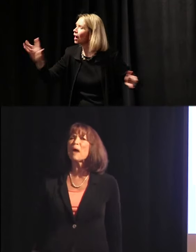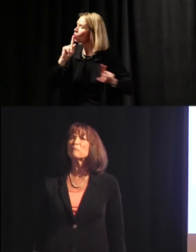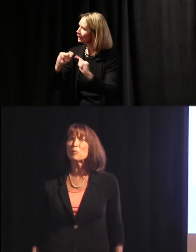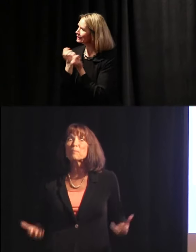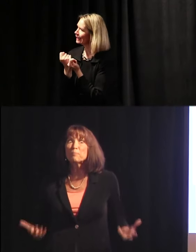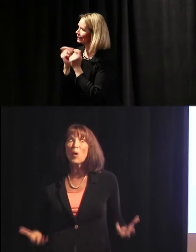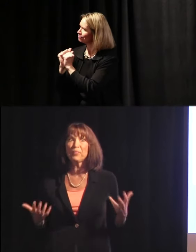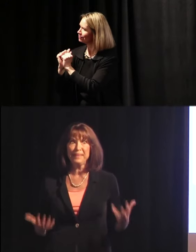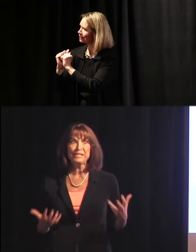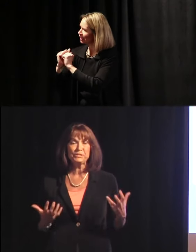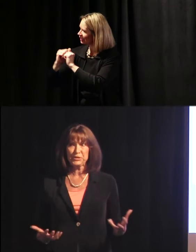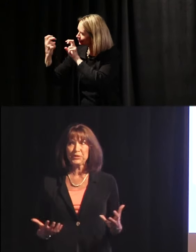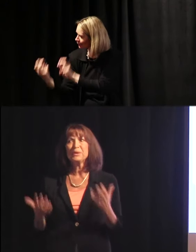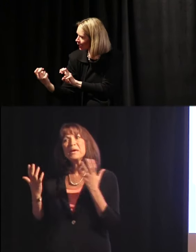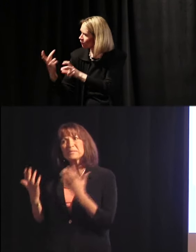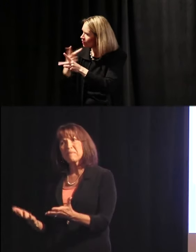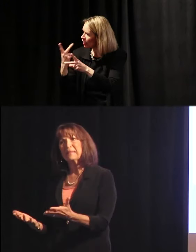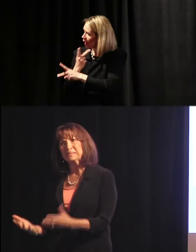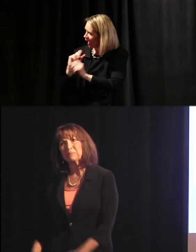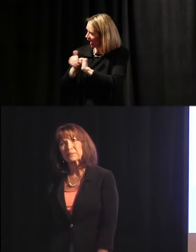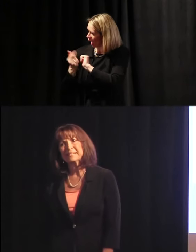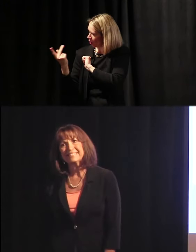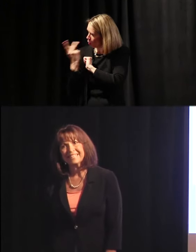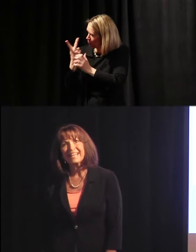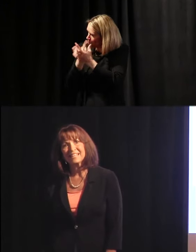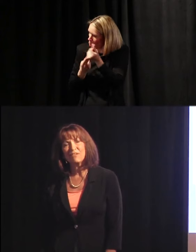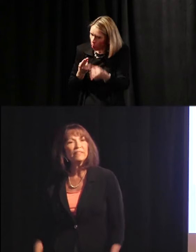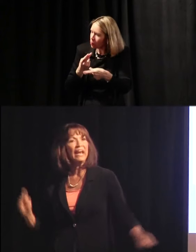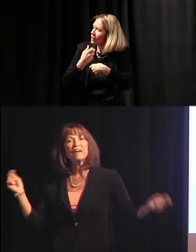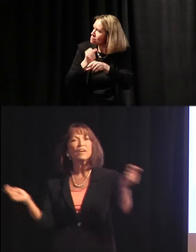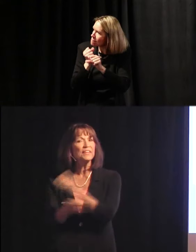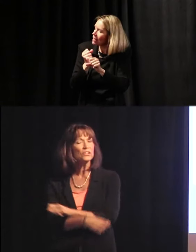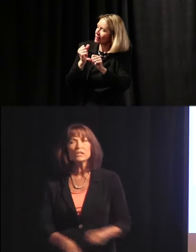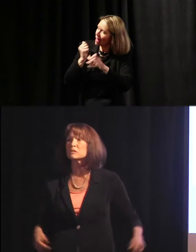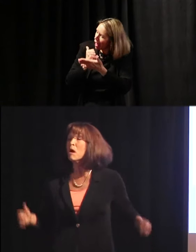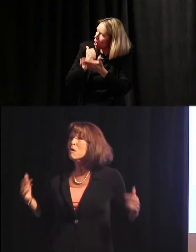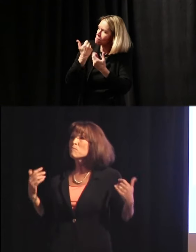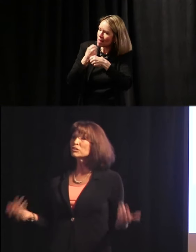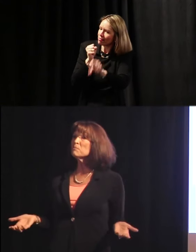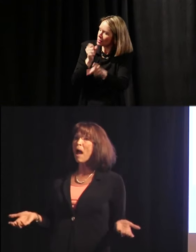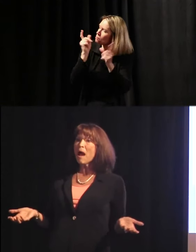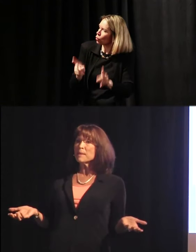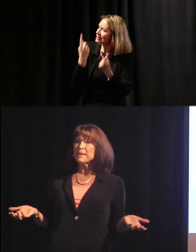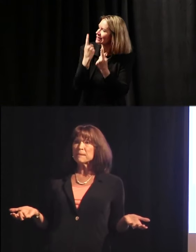figure out what we both need to do to make this person successful. And then everything changes. Most of my I.E.P.